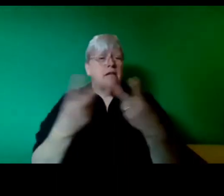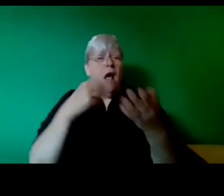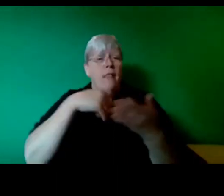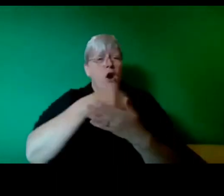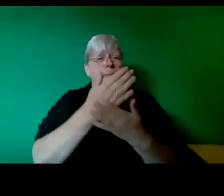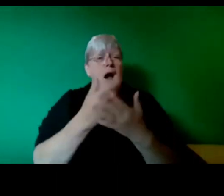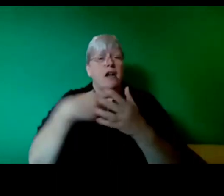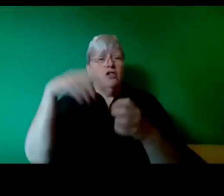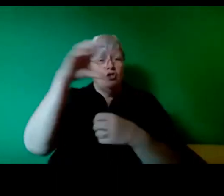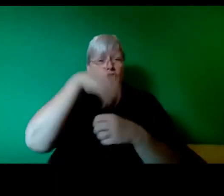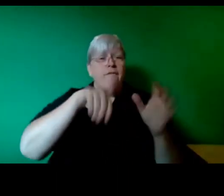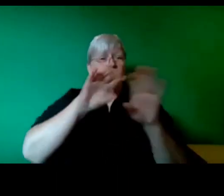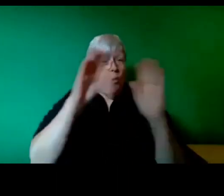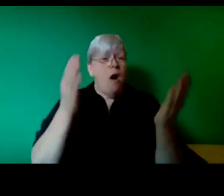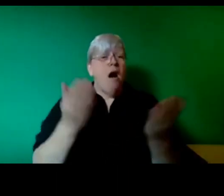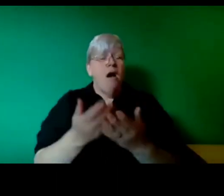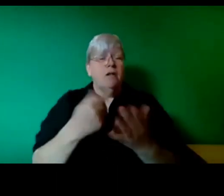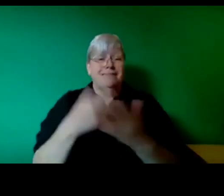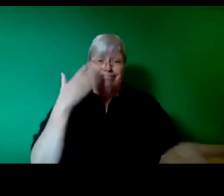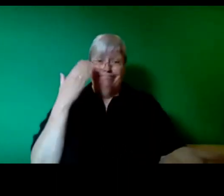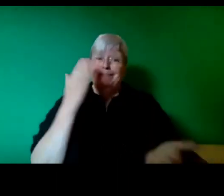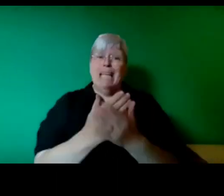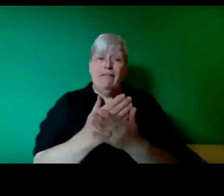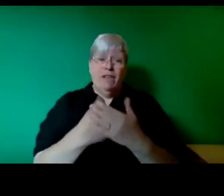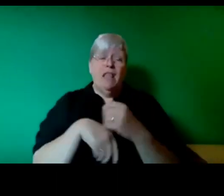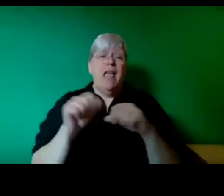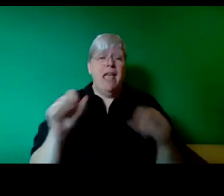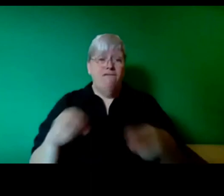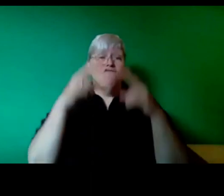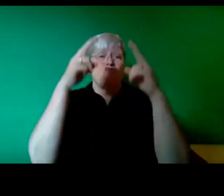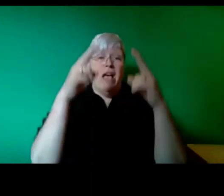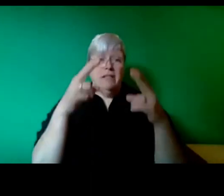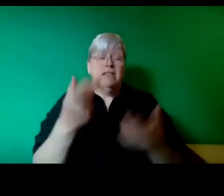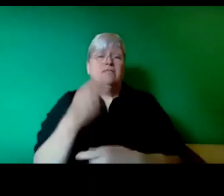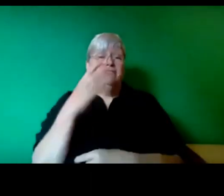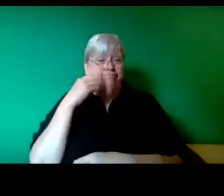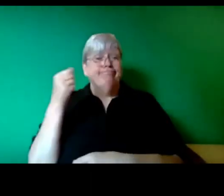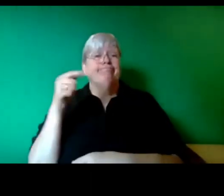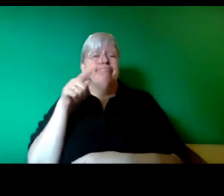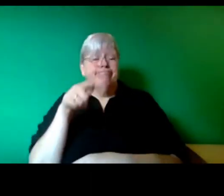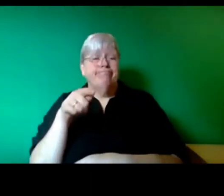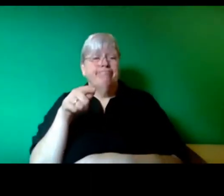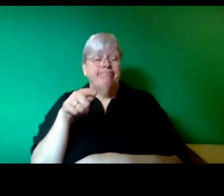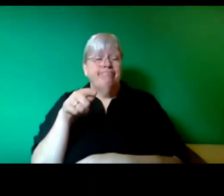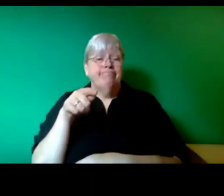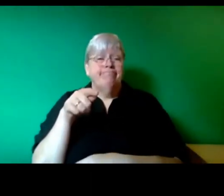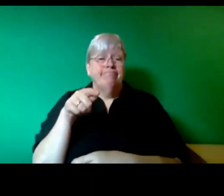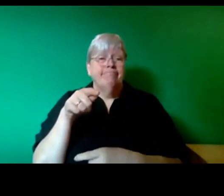unions have mobilized to protect the privatization and breakup of the public energy company there.